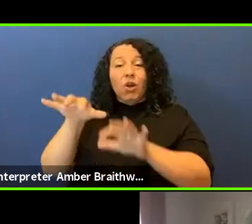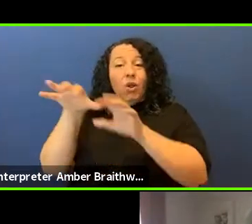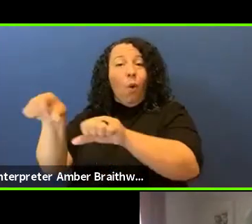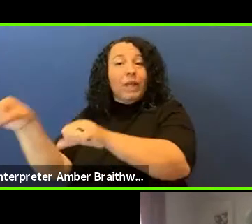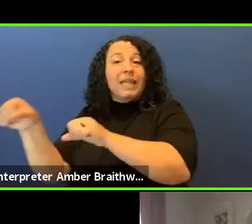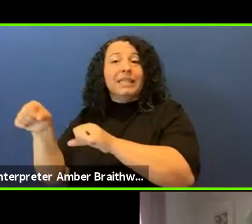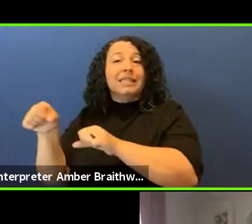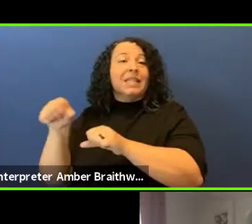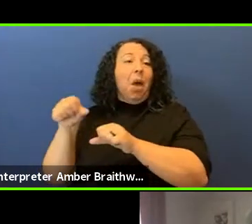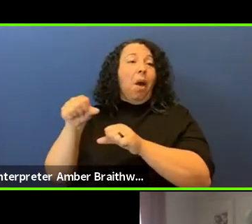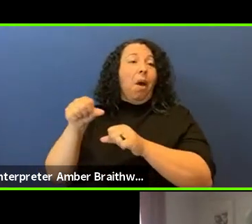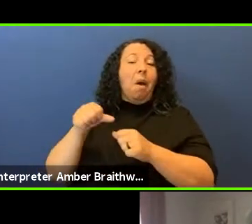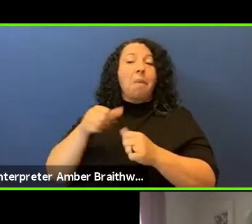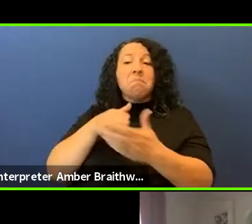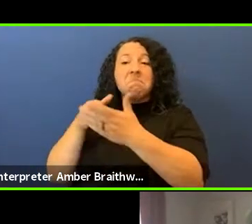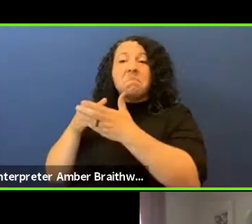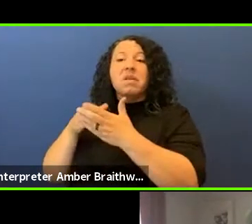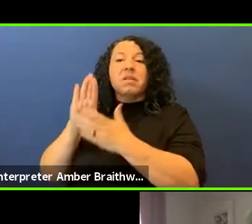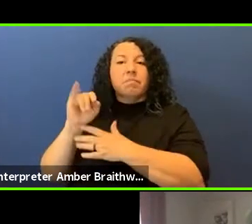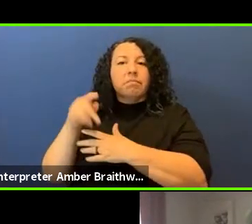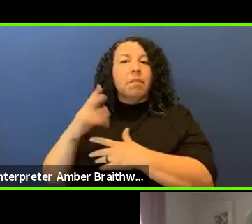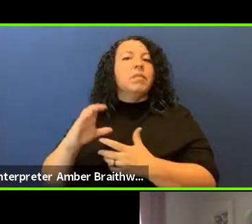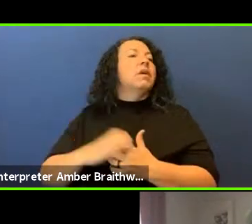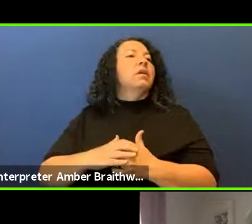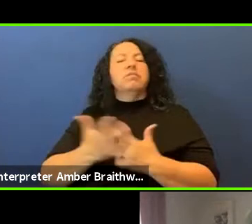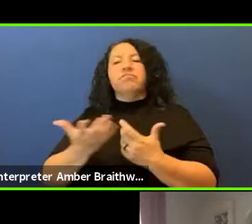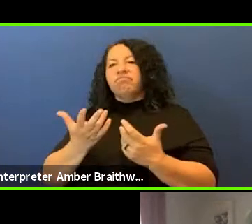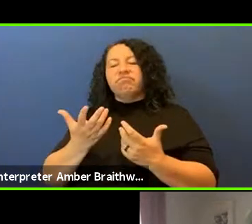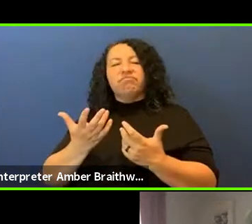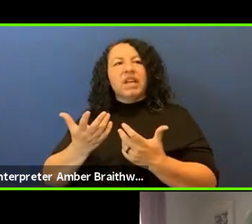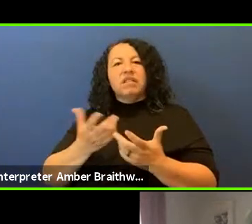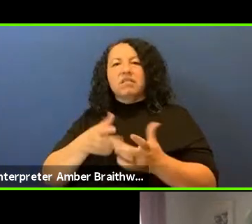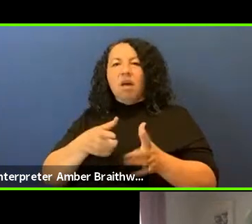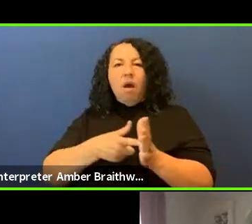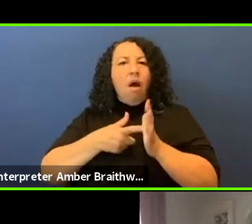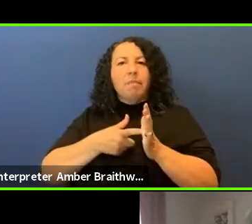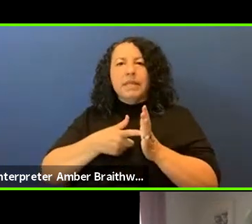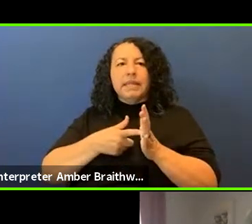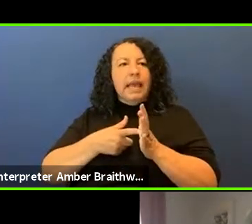it is obligated to fight against those things especially